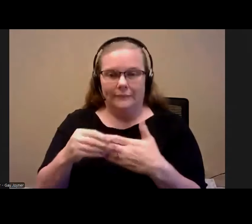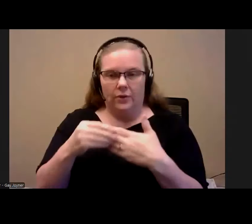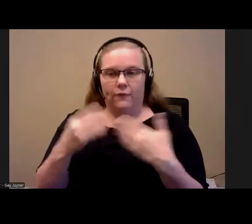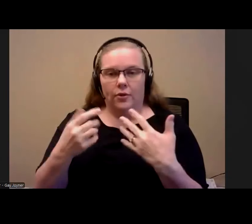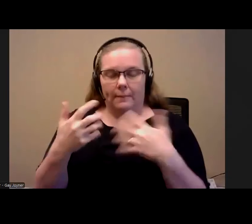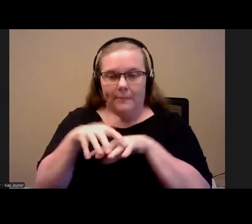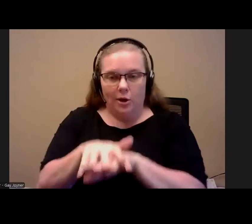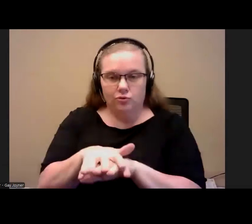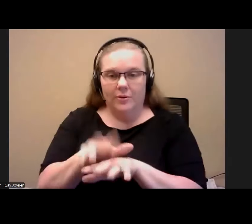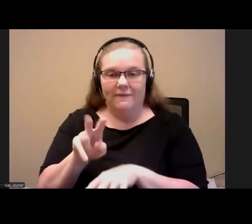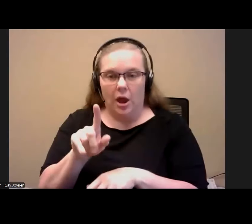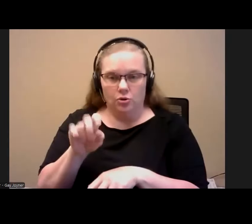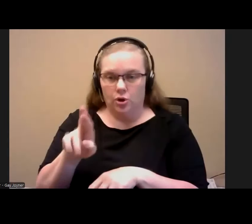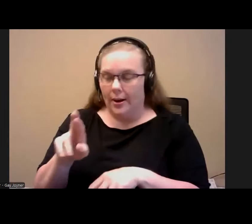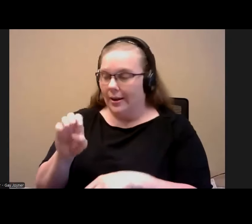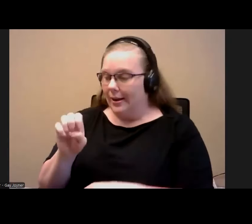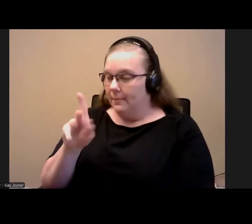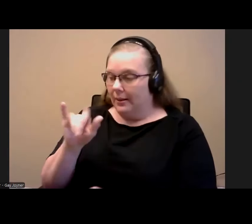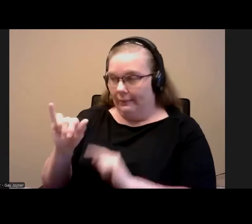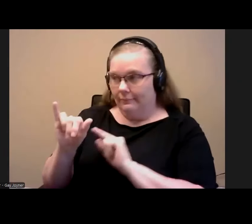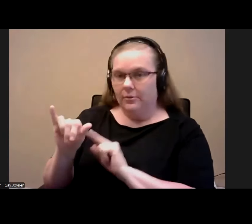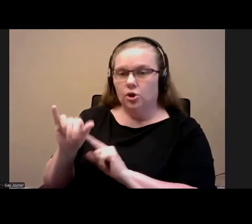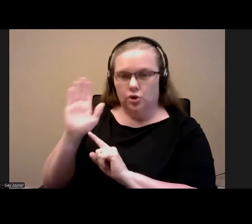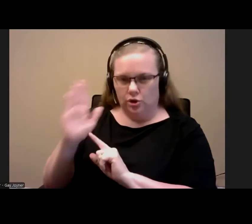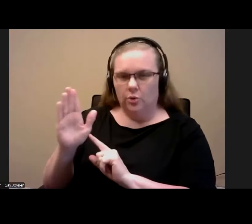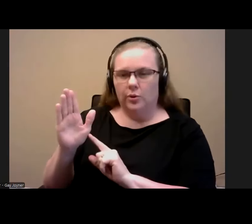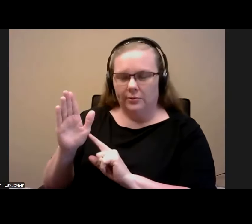My colleague, Emily Warren, is going to do a lot of the present date on